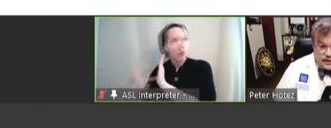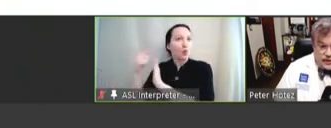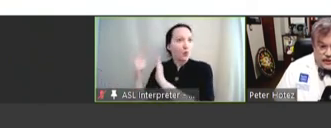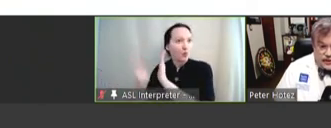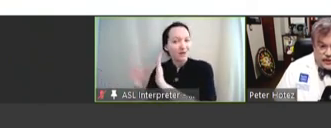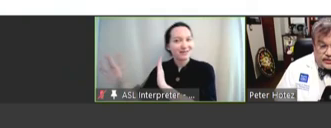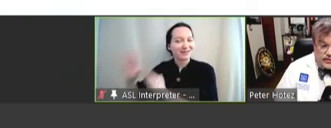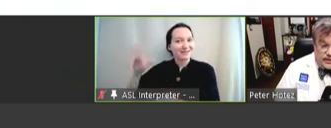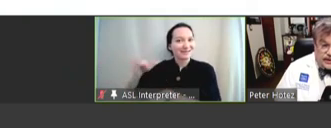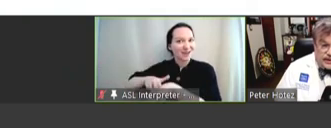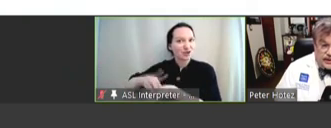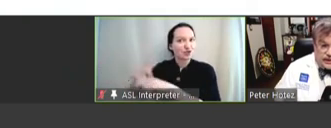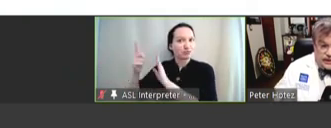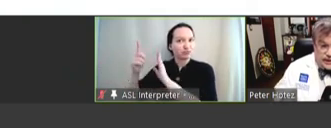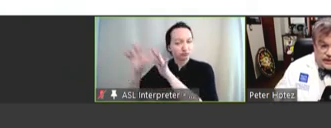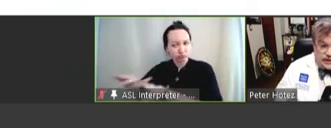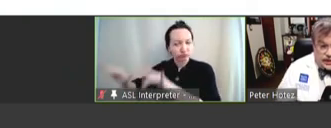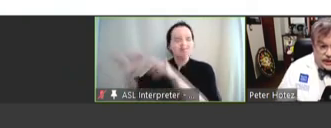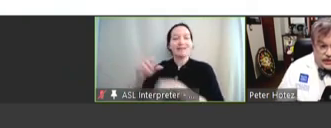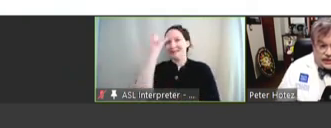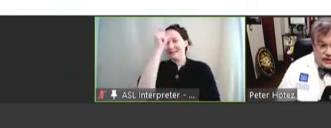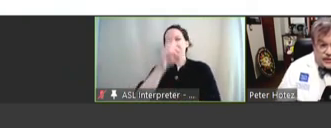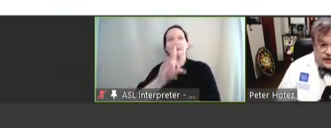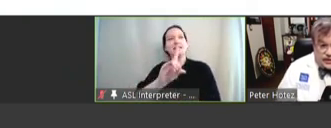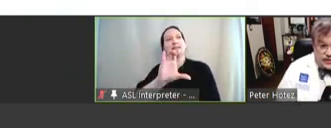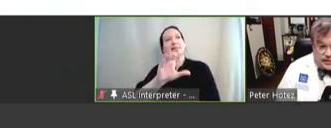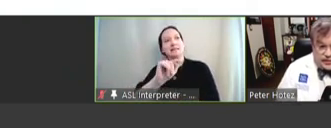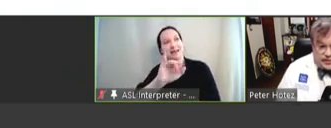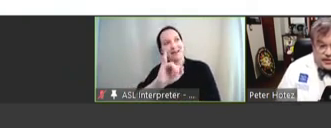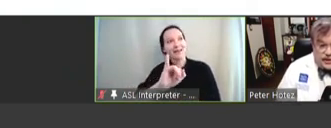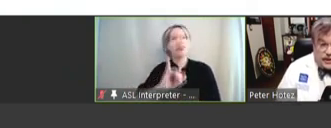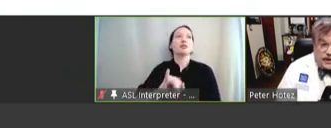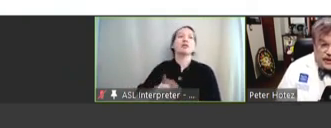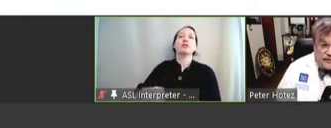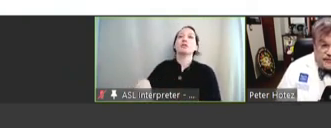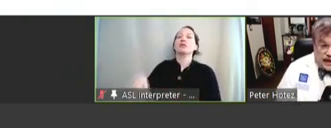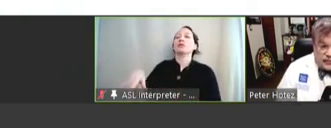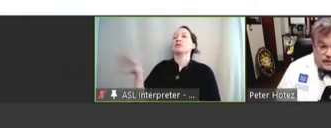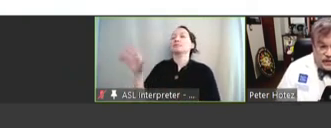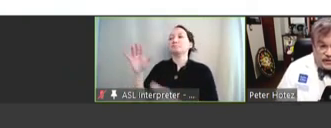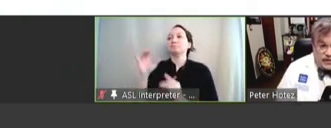regulator- -- so, with India it's the DCGI, the India Regulatory Authority -- and work out the